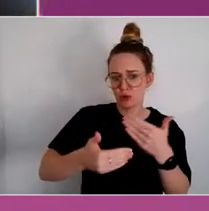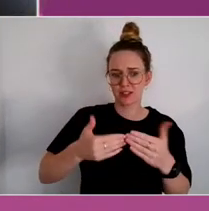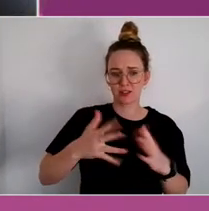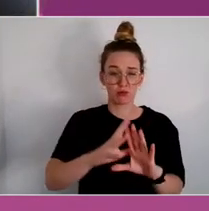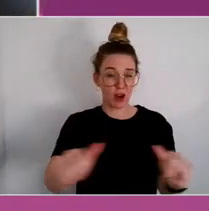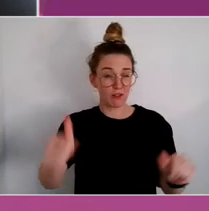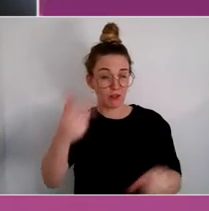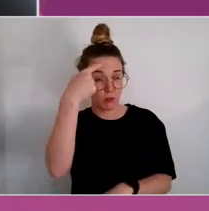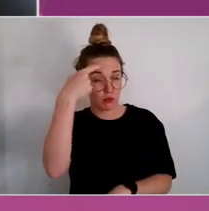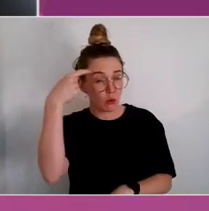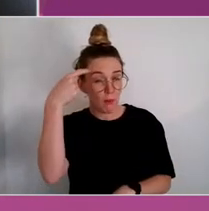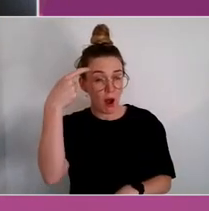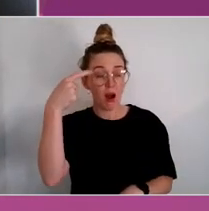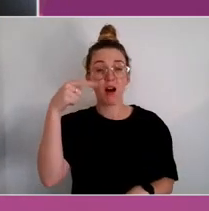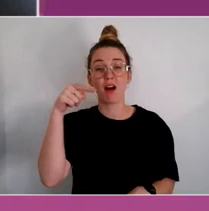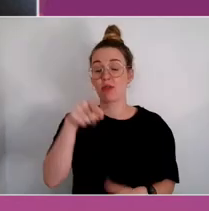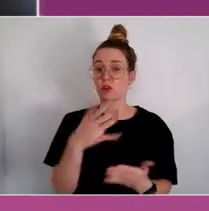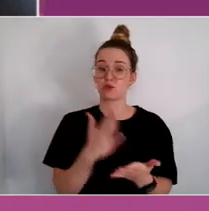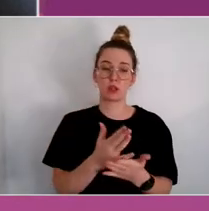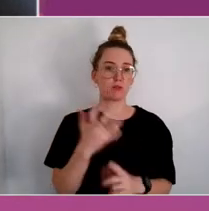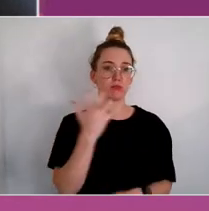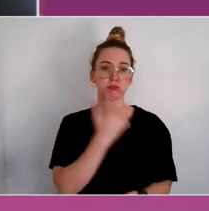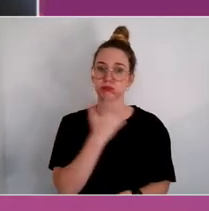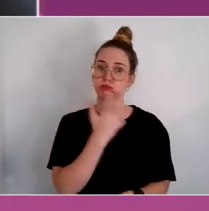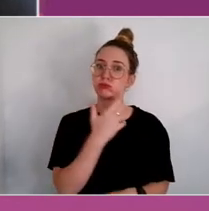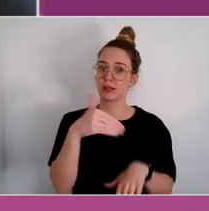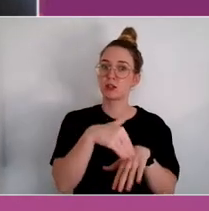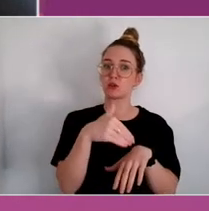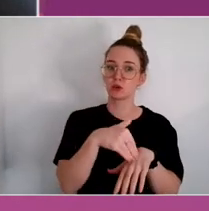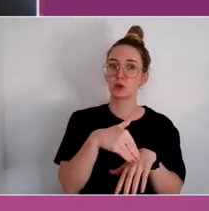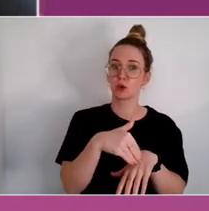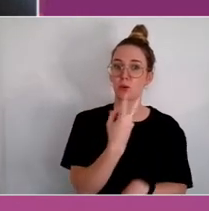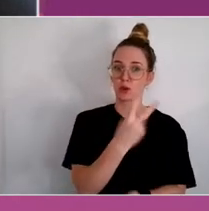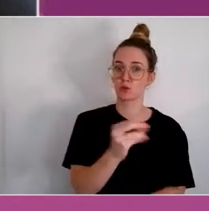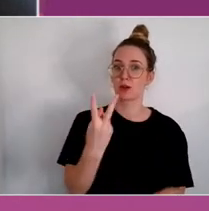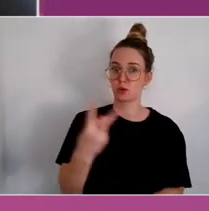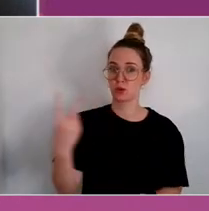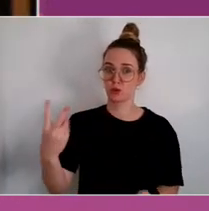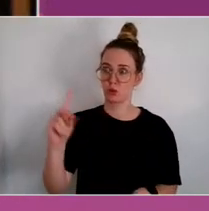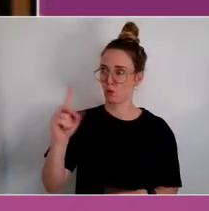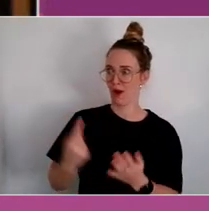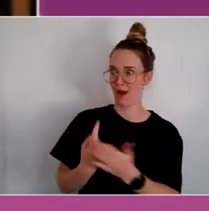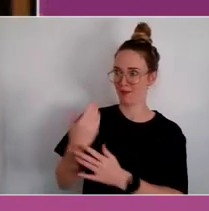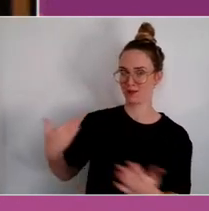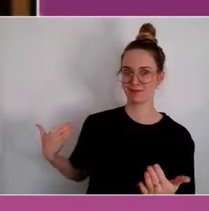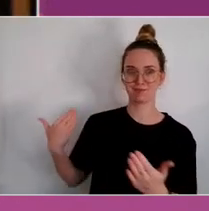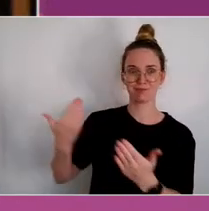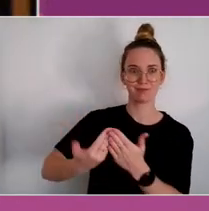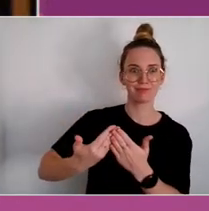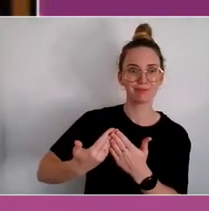That's a big issue for us right now, in 2022, looking at what has just happened in the flood